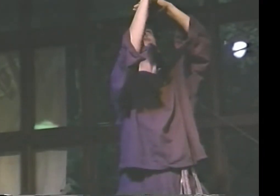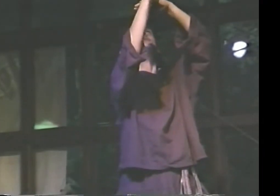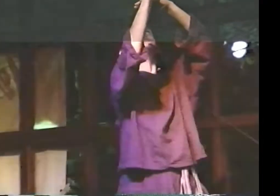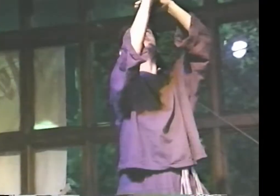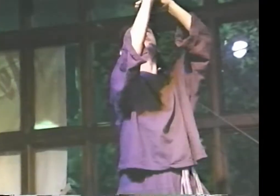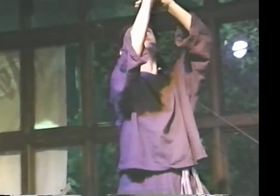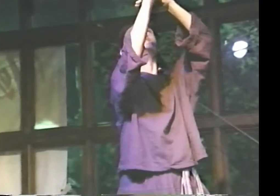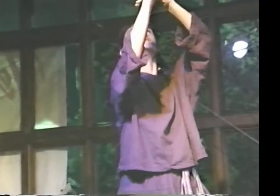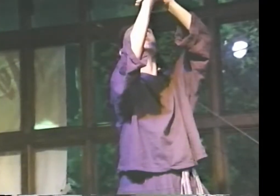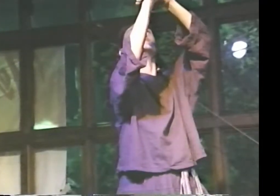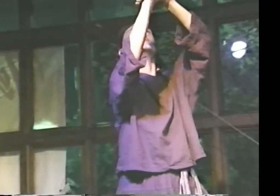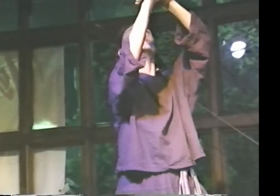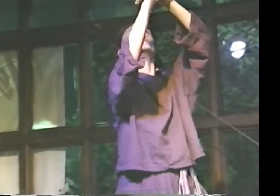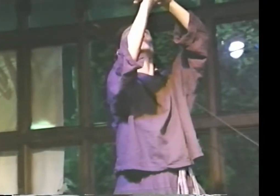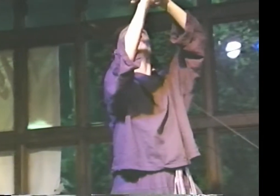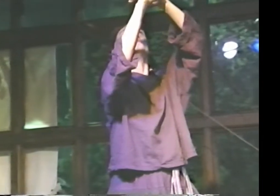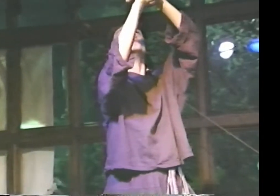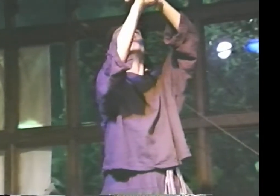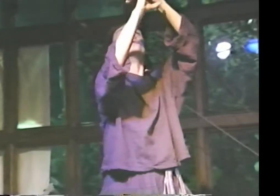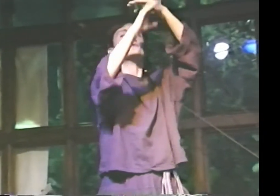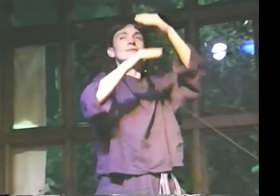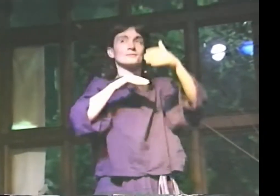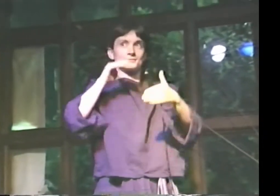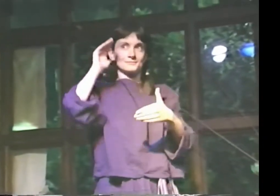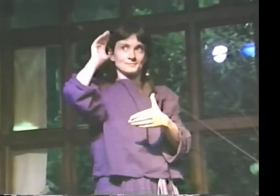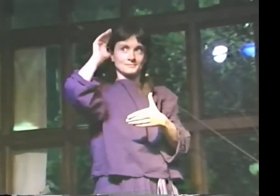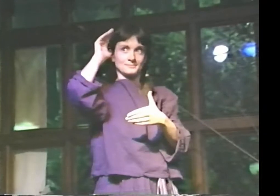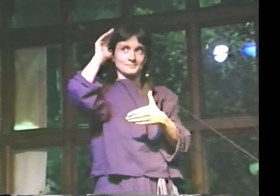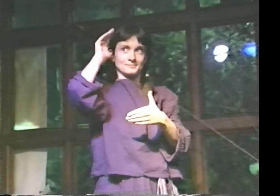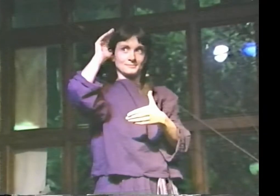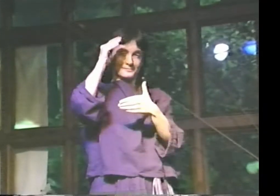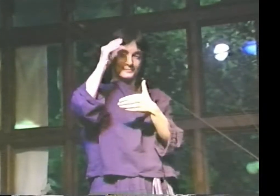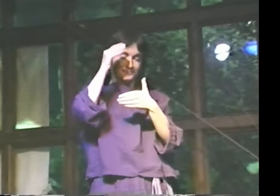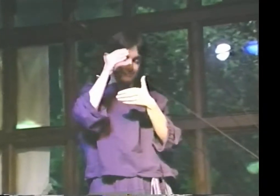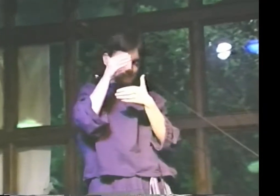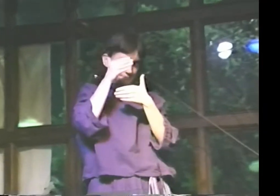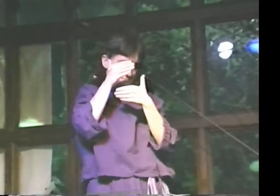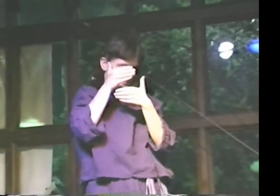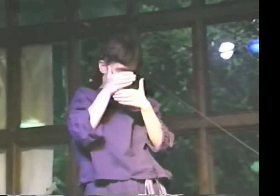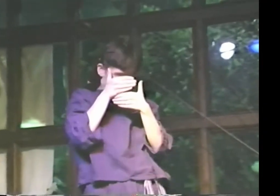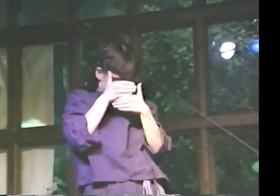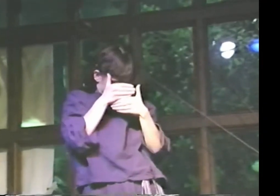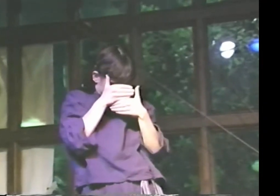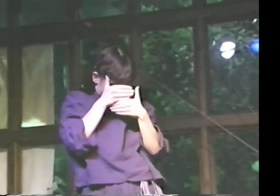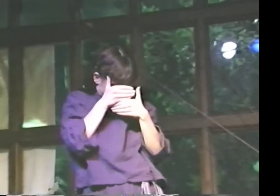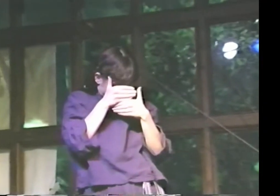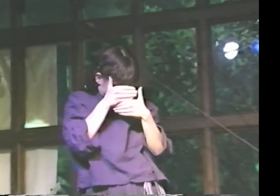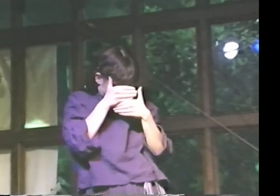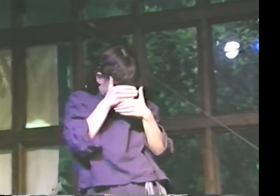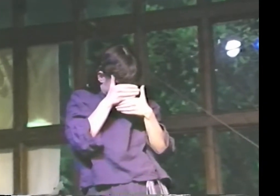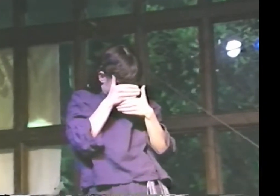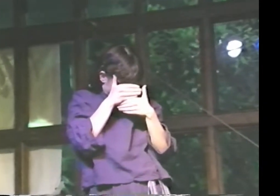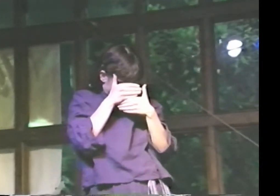SUNSET... IS LIKE THE SLEEPY INVITATION OF A WOMAN'S EYES.